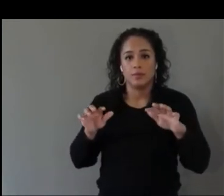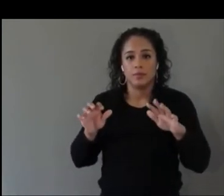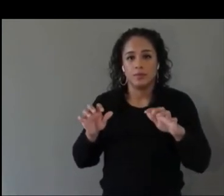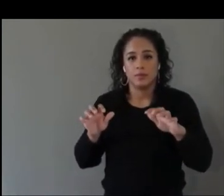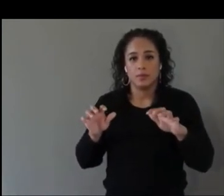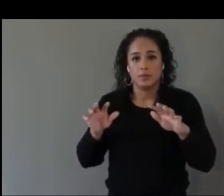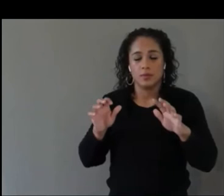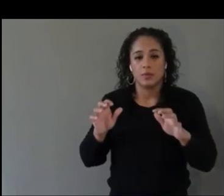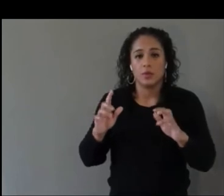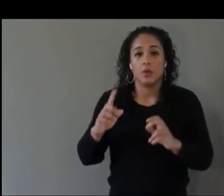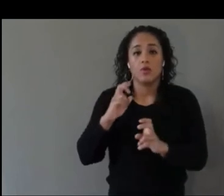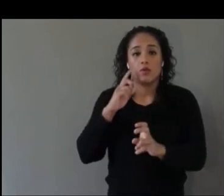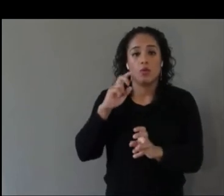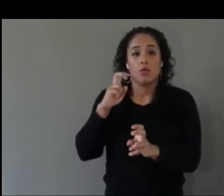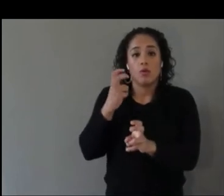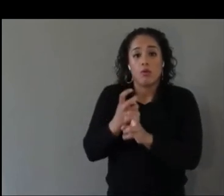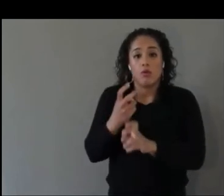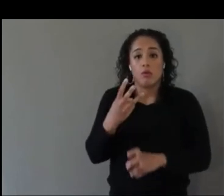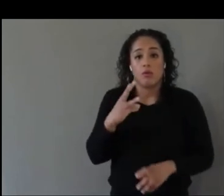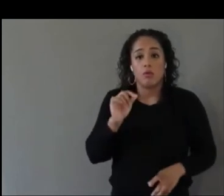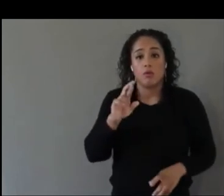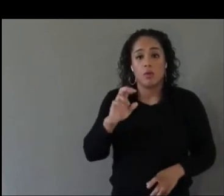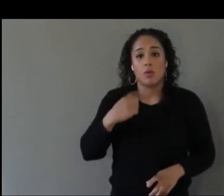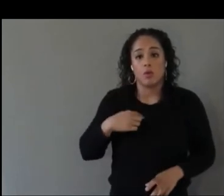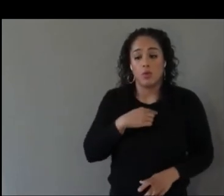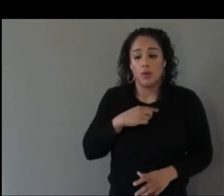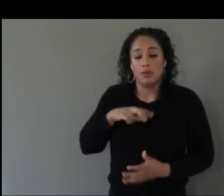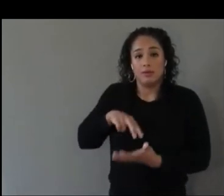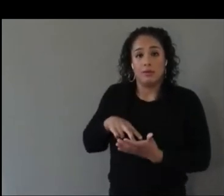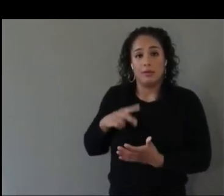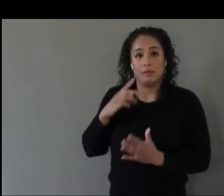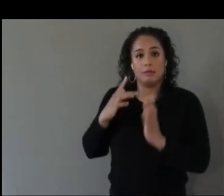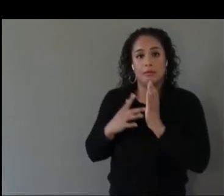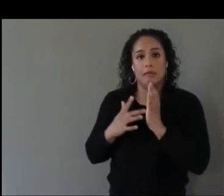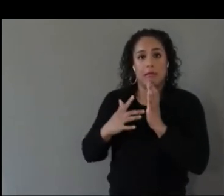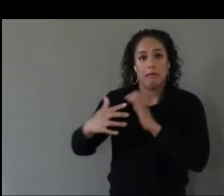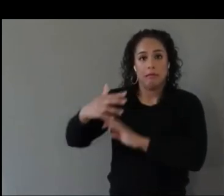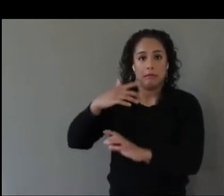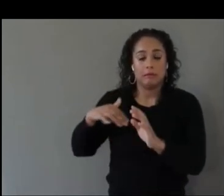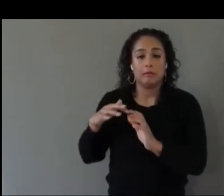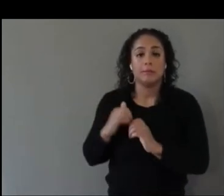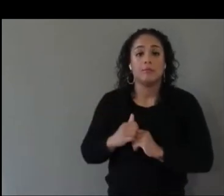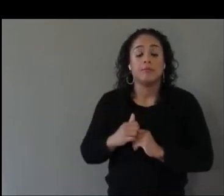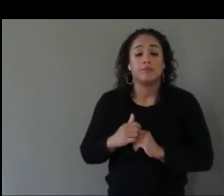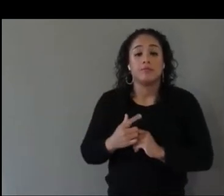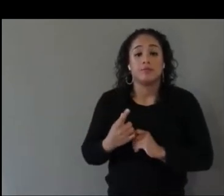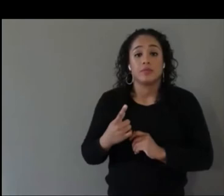Hardware and where we are in the technological society. I do think there are a lot of challenges that can be approached to help fix that in the long run.